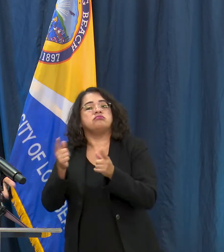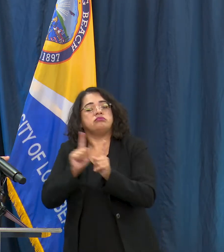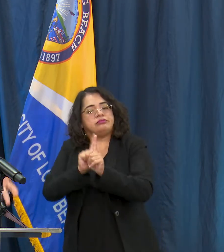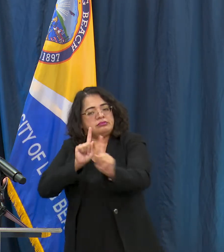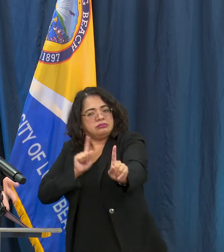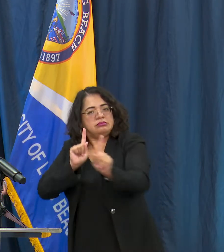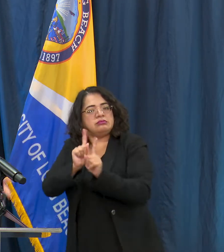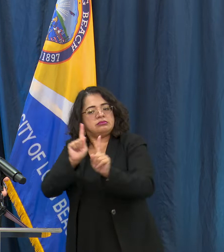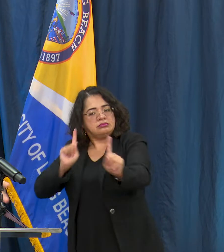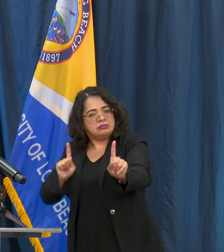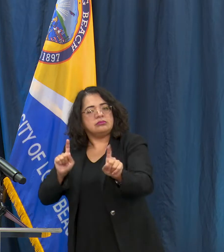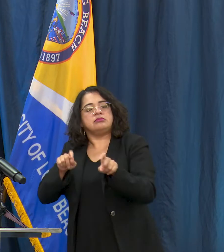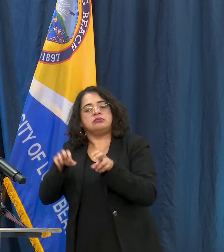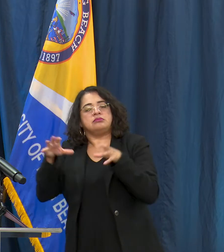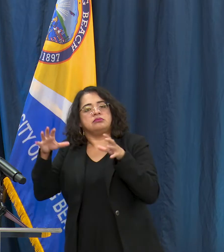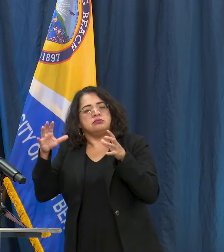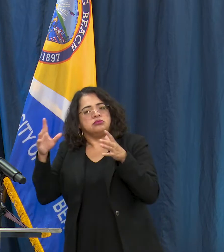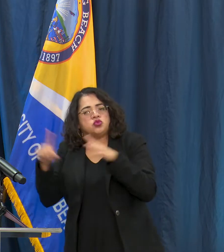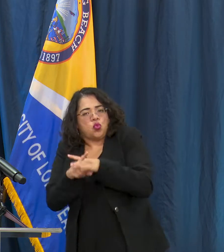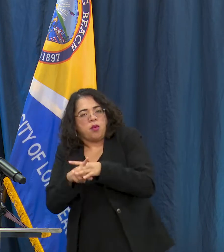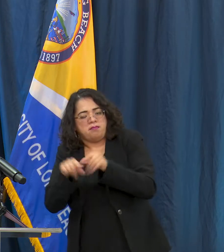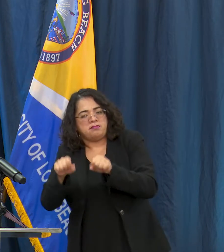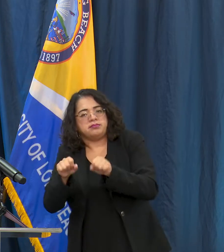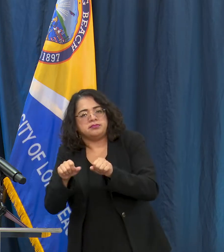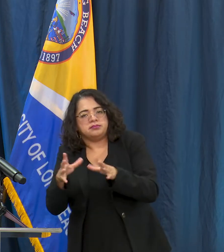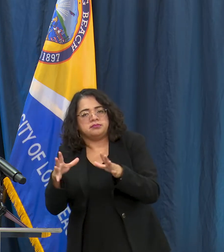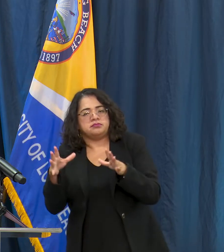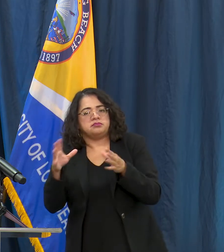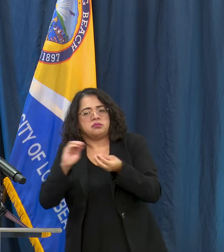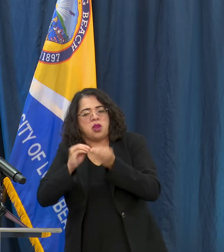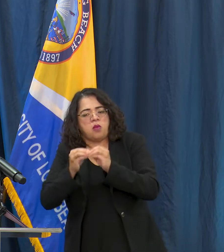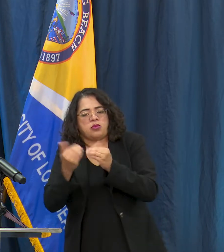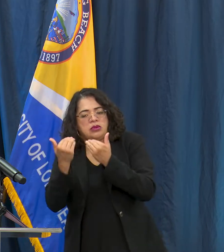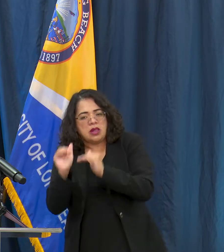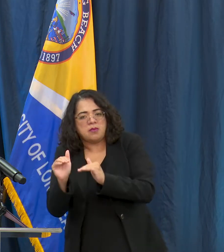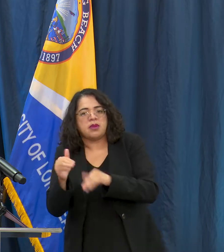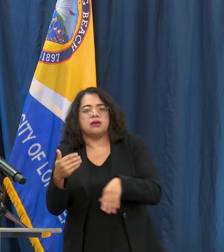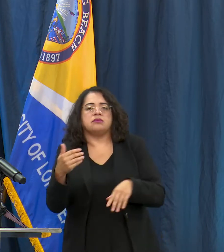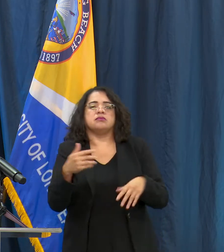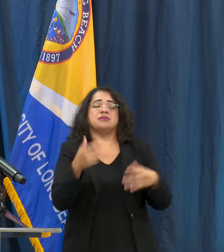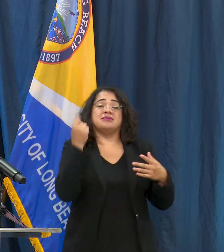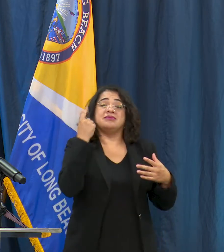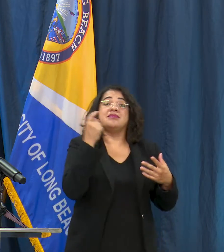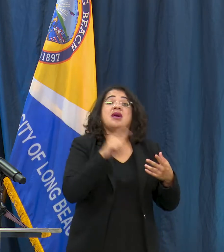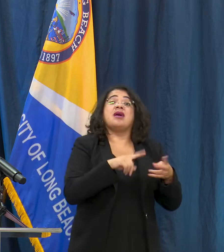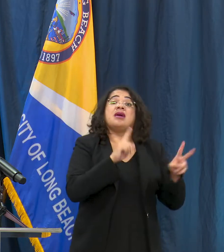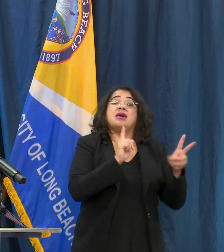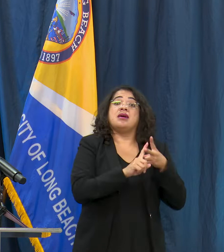some level of gatherings and also for public protests. Why is that the case?